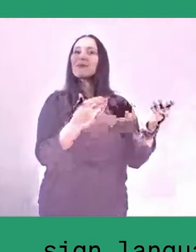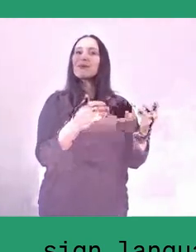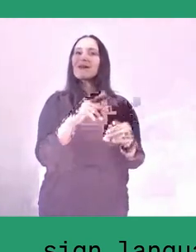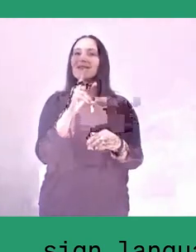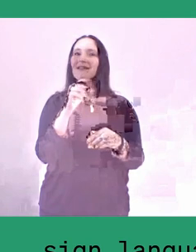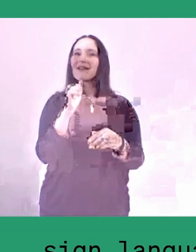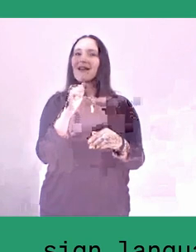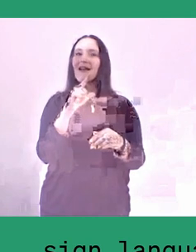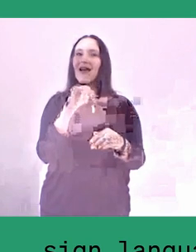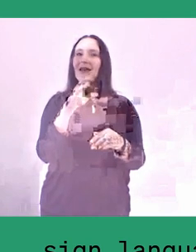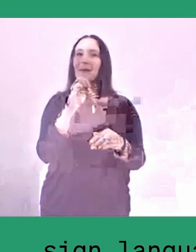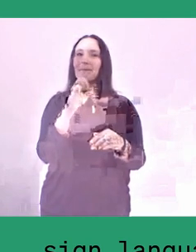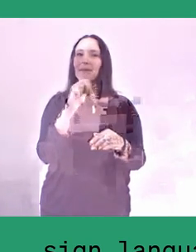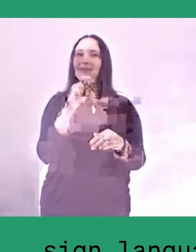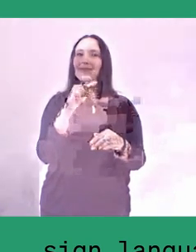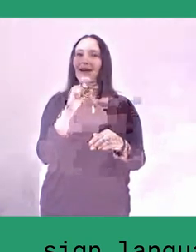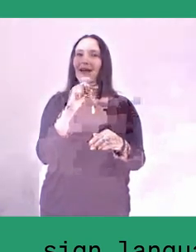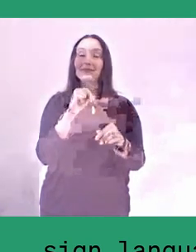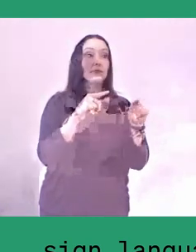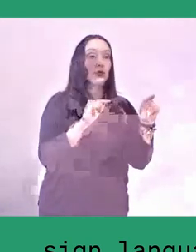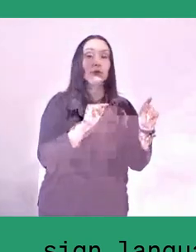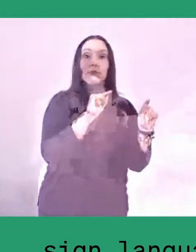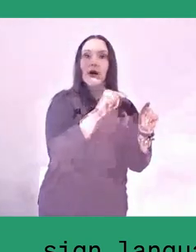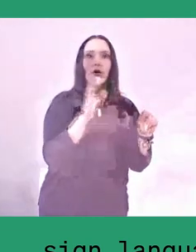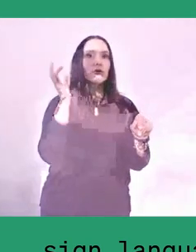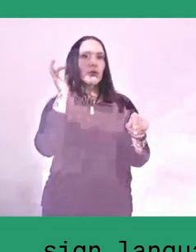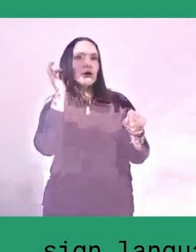trying to sort of occupy the village,